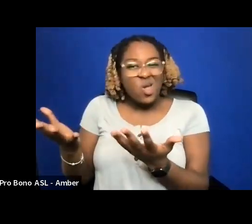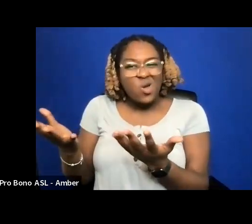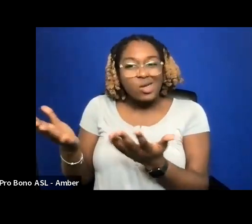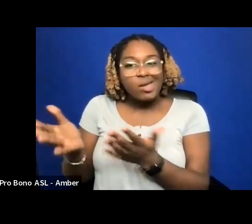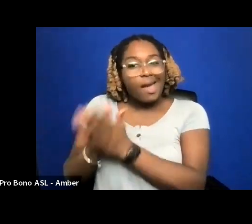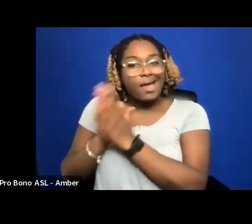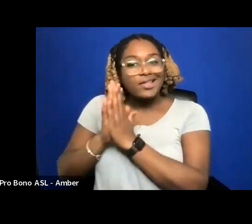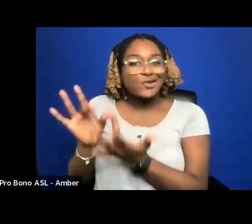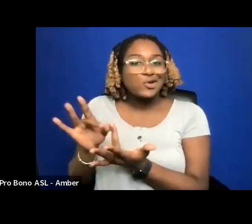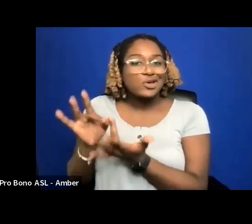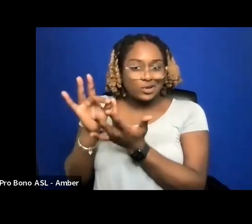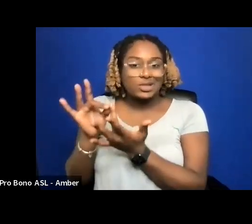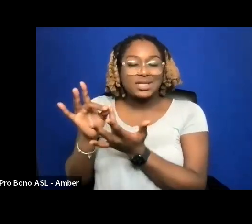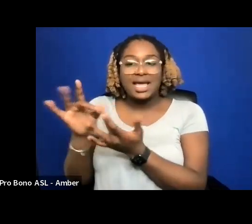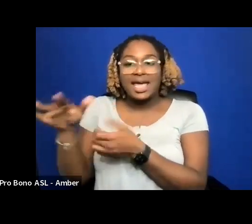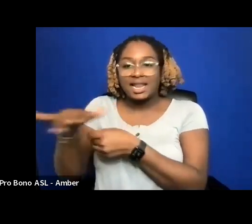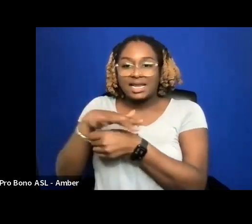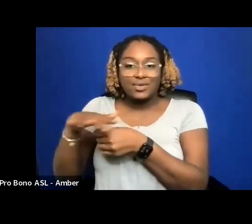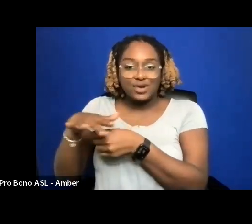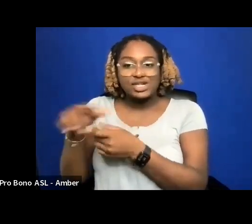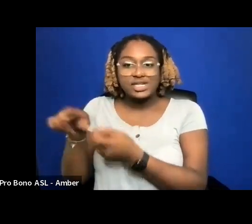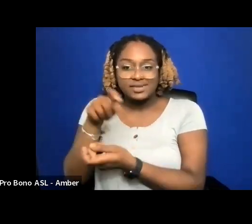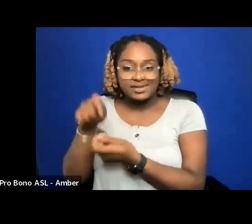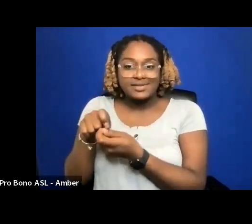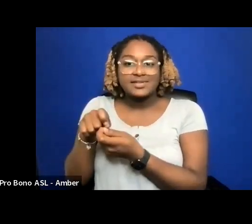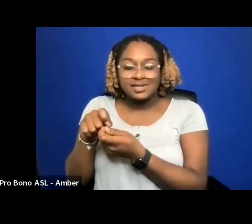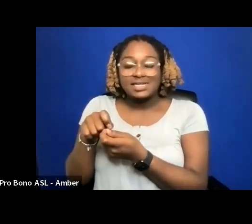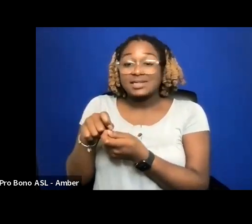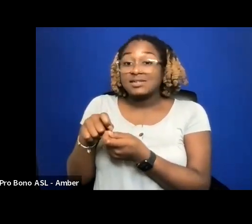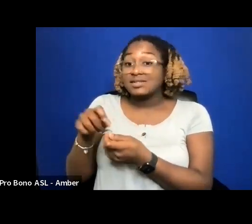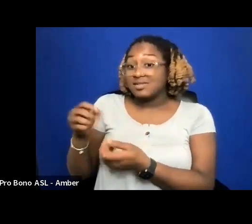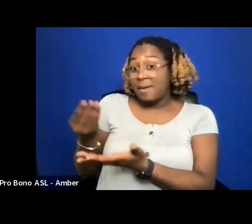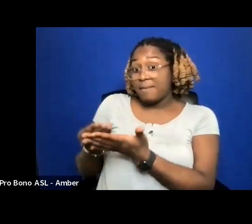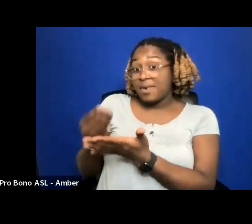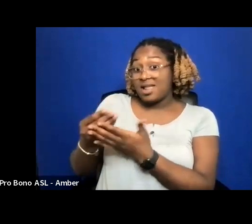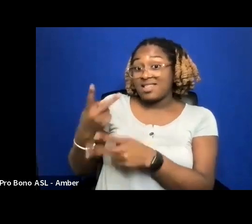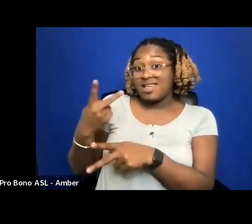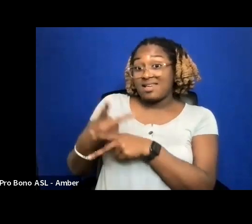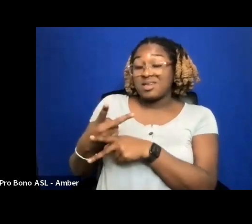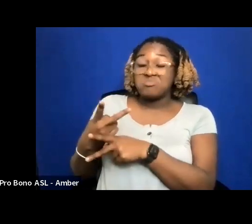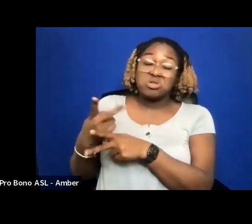THE COMMISSION THAT THEY KEEP CAN RUN BETWEEN 20-40%.